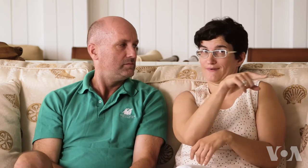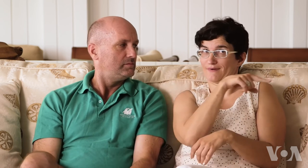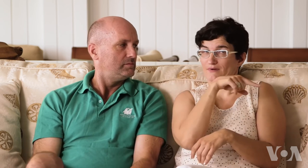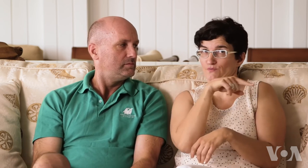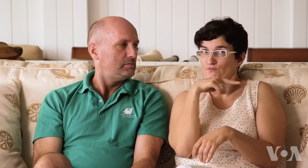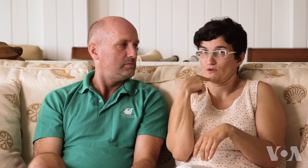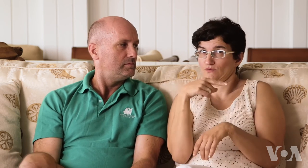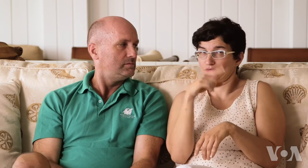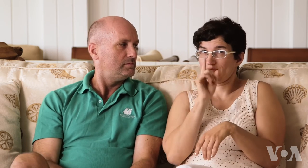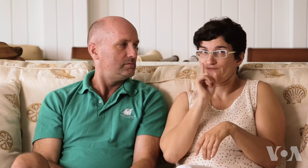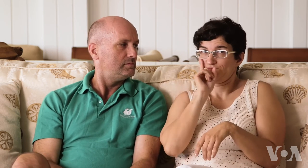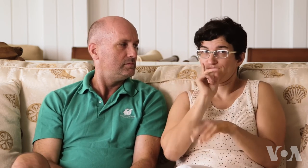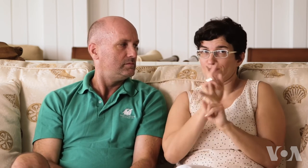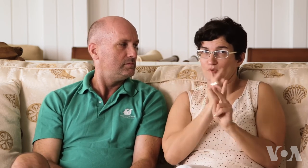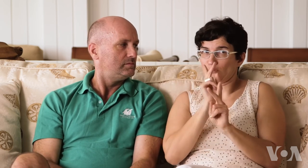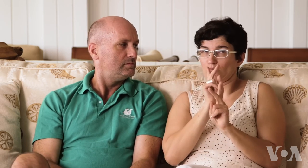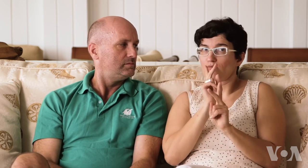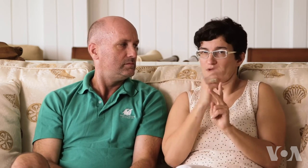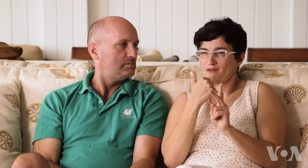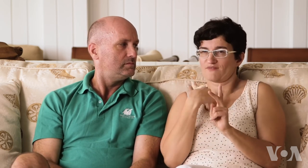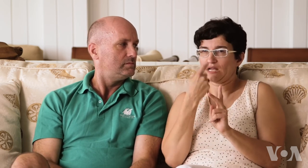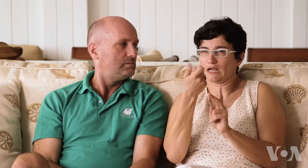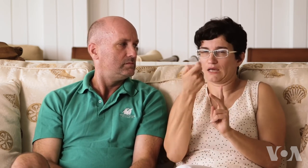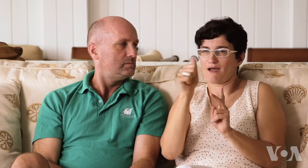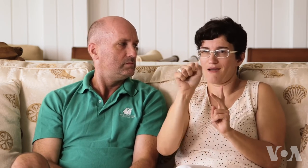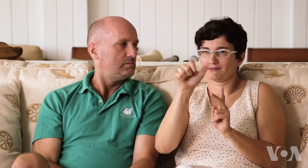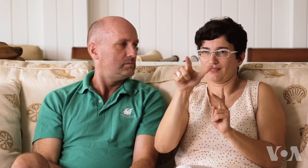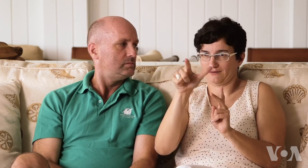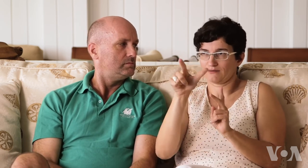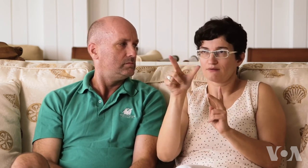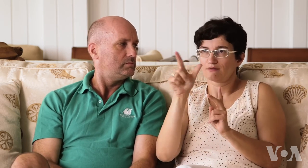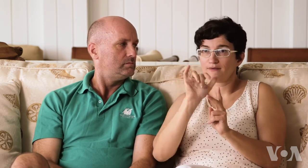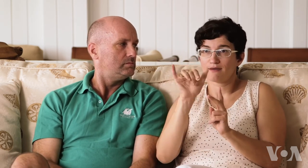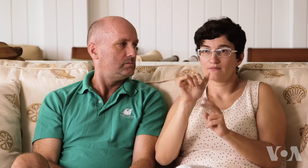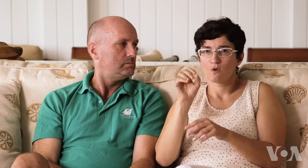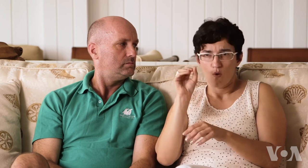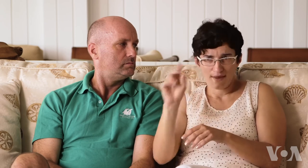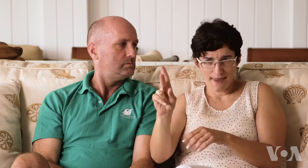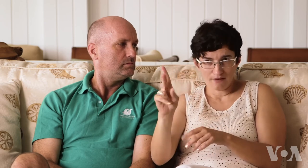And now the people in Russia have a little bit of ASL mixed in, like “ok”,